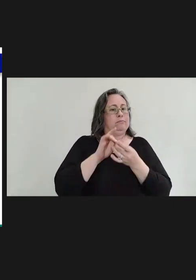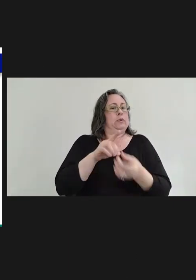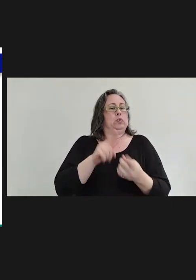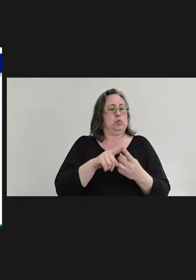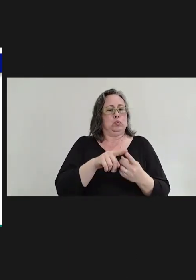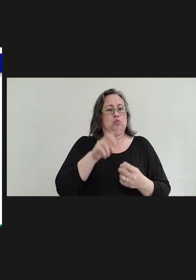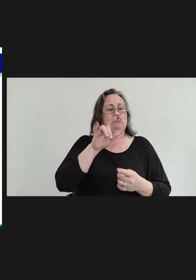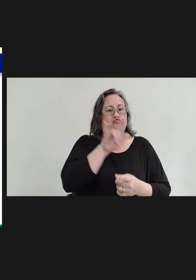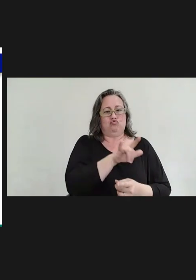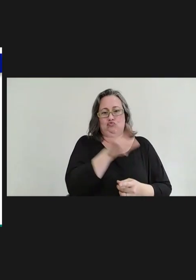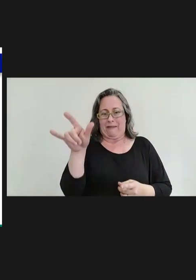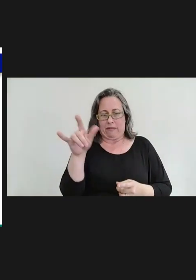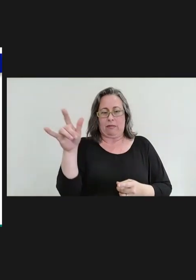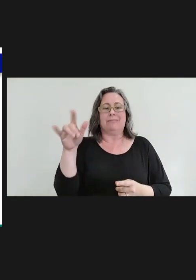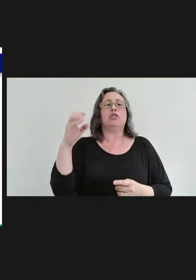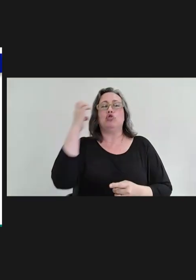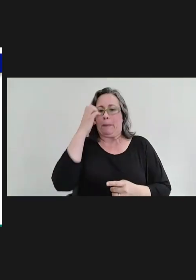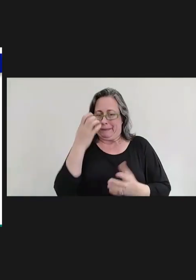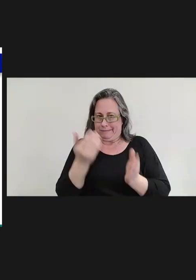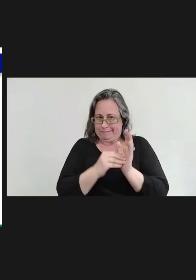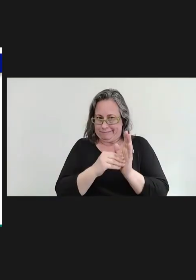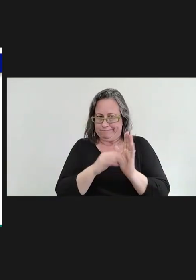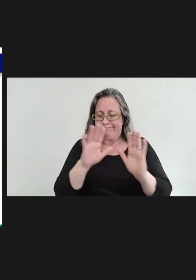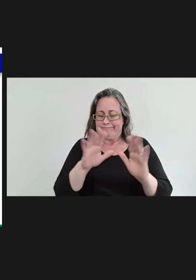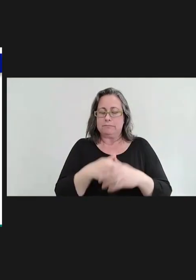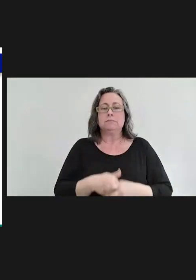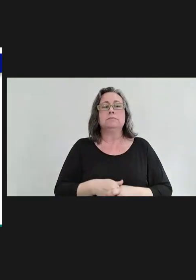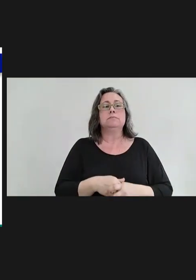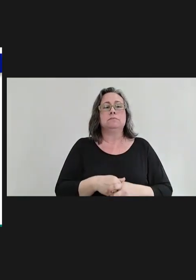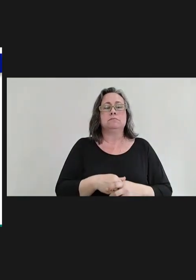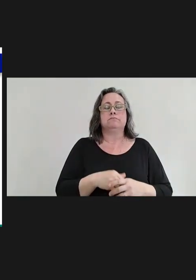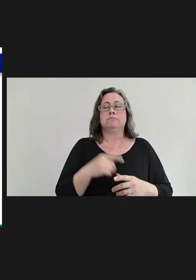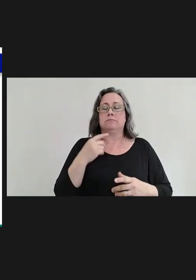again, to the European region. And that was quite a shock for us. We hadn't had